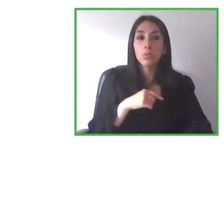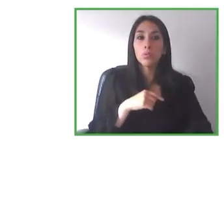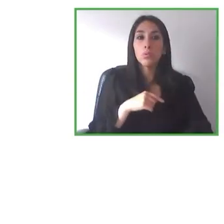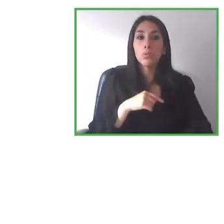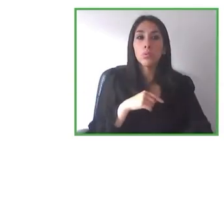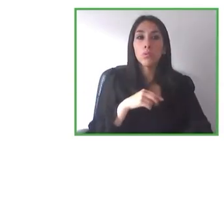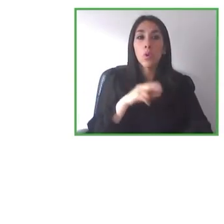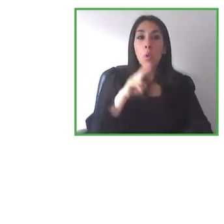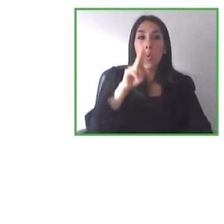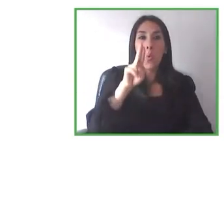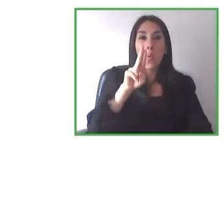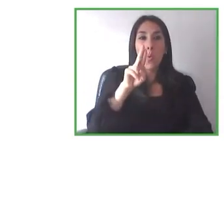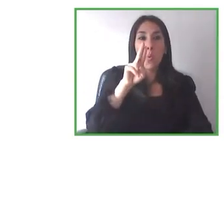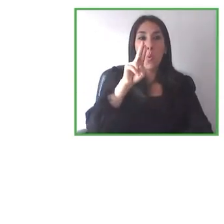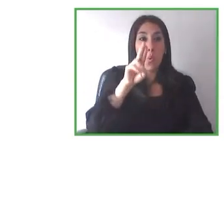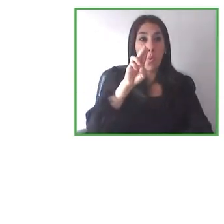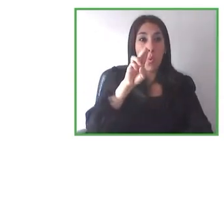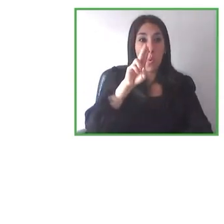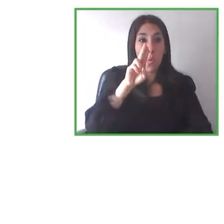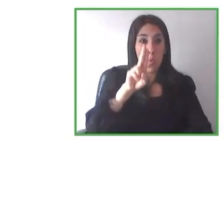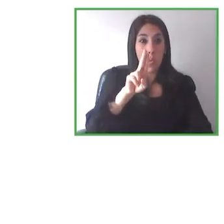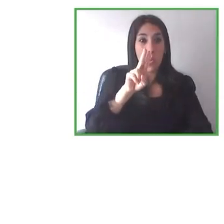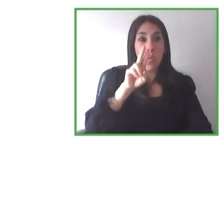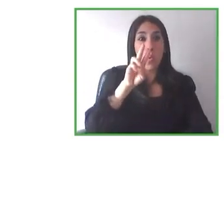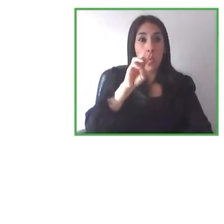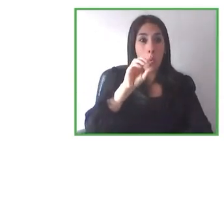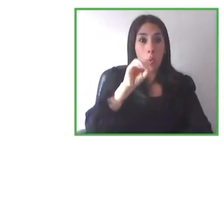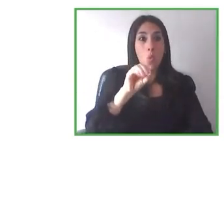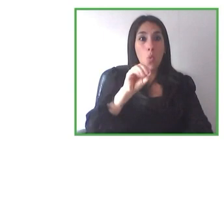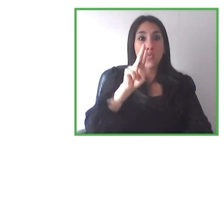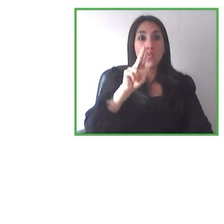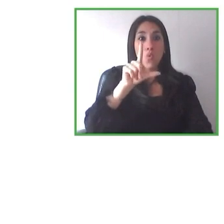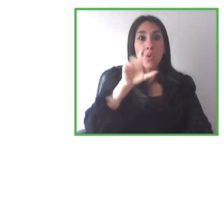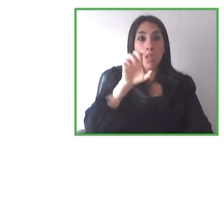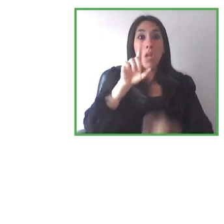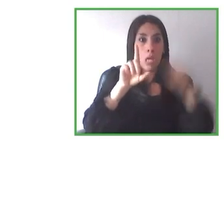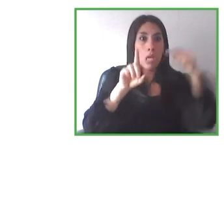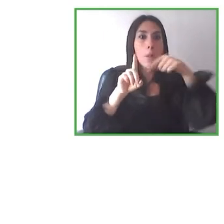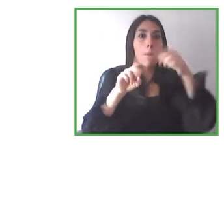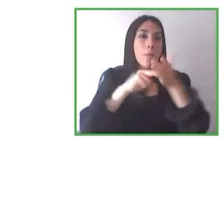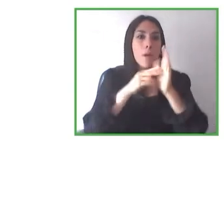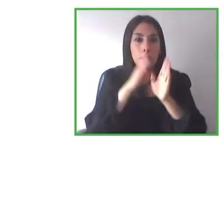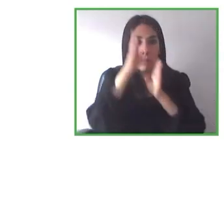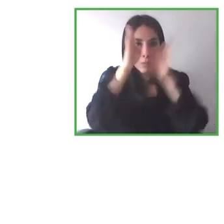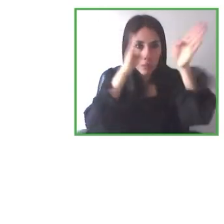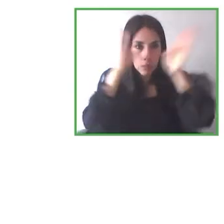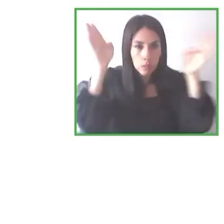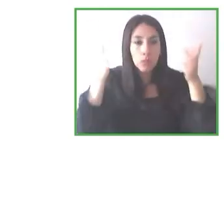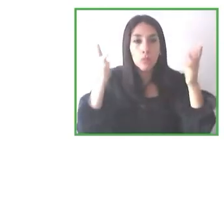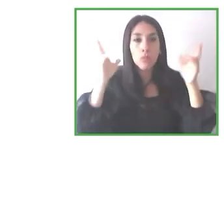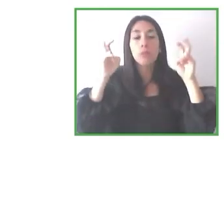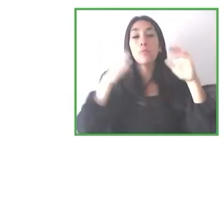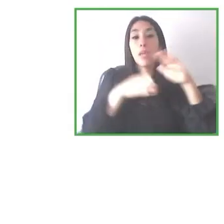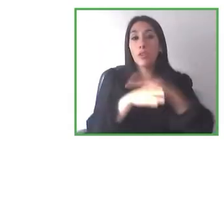What we're trying to do is to raise awareness and accessibility and the importance of it and then also to generate infrastructure.